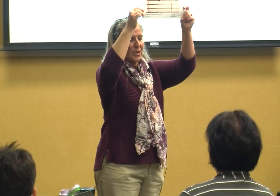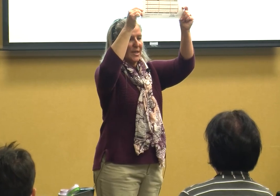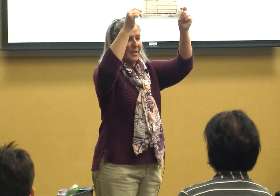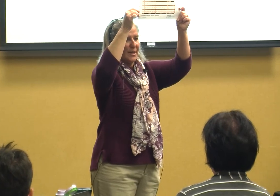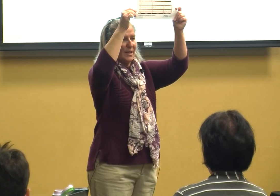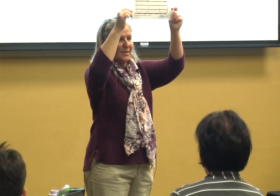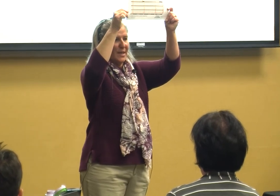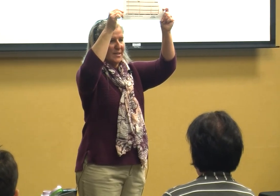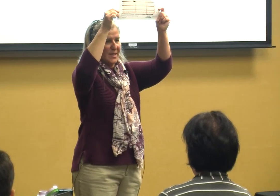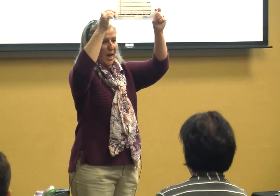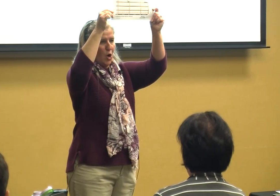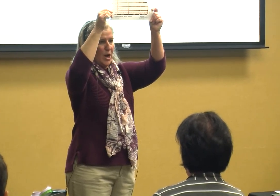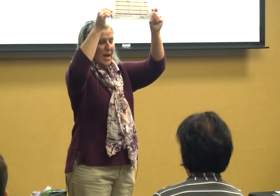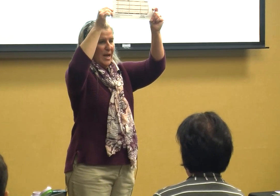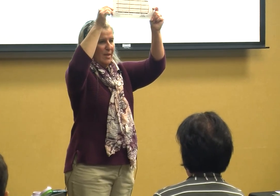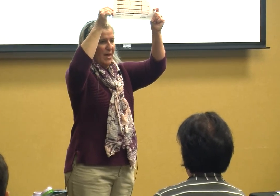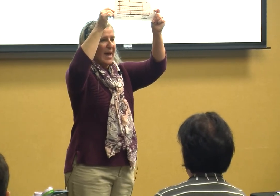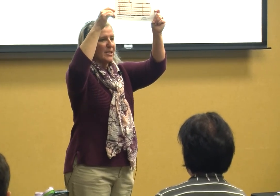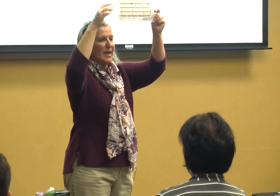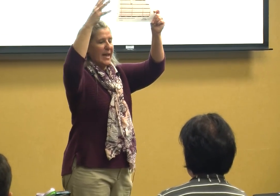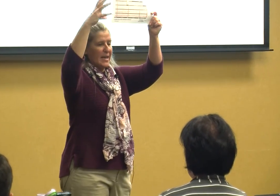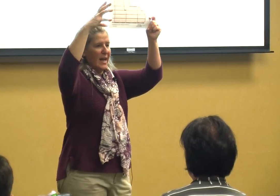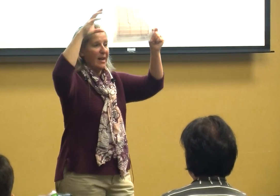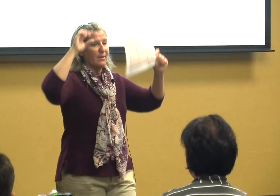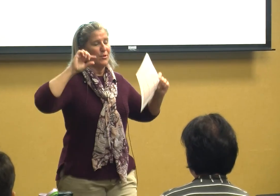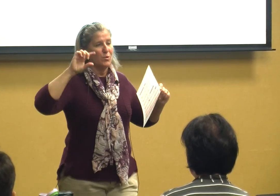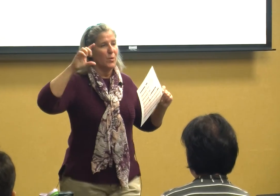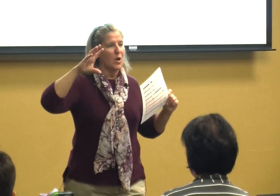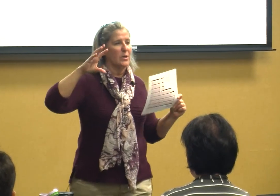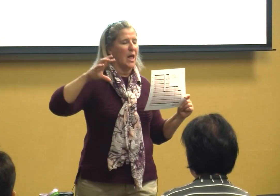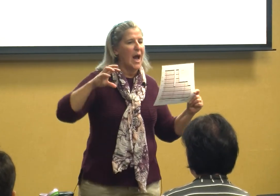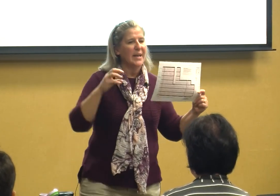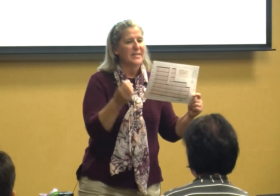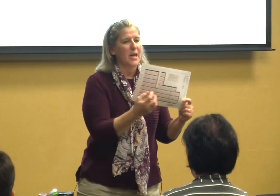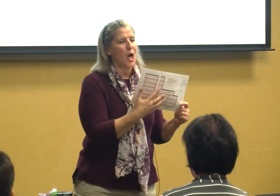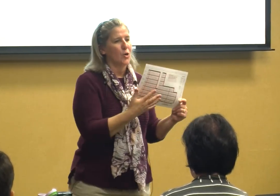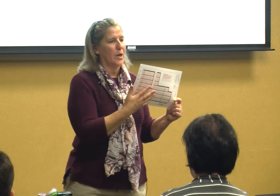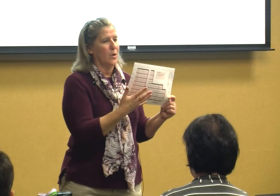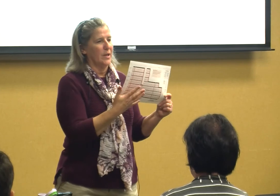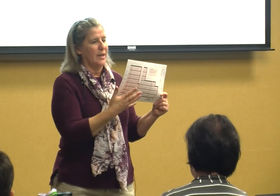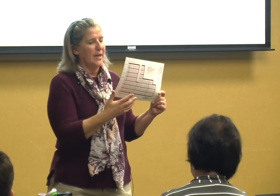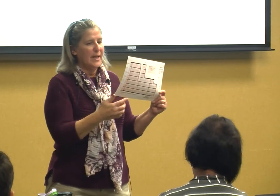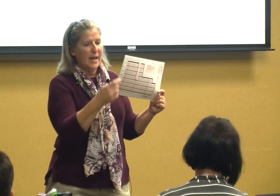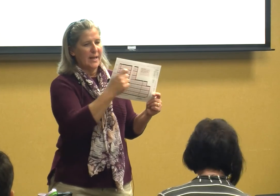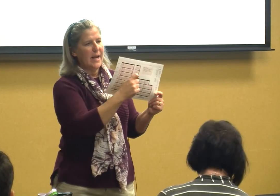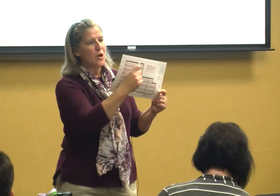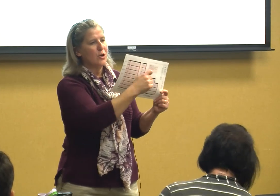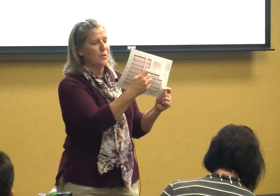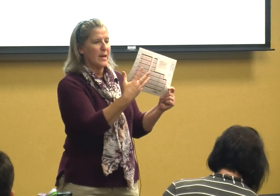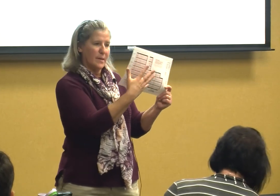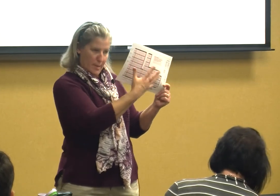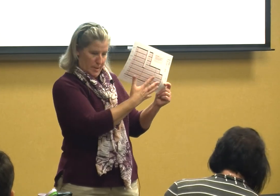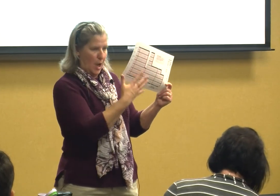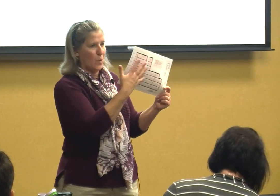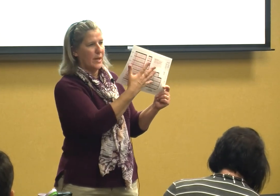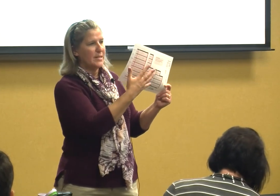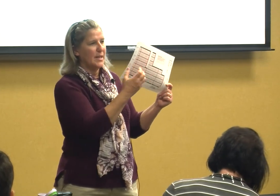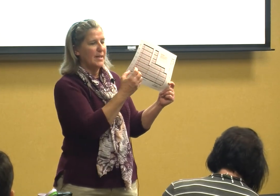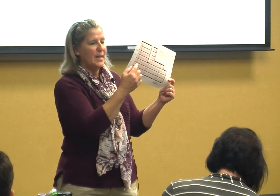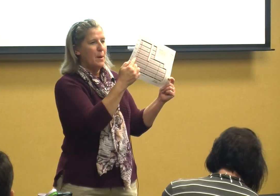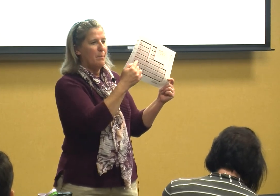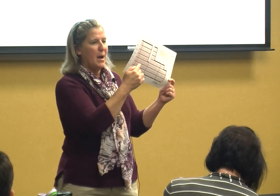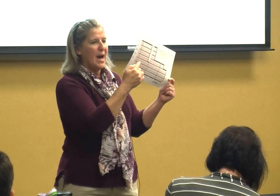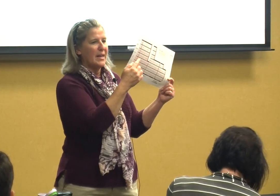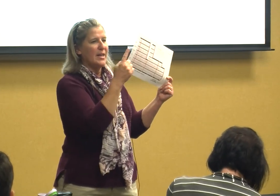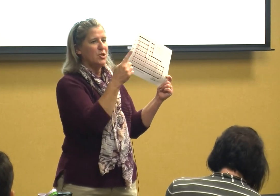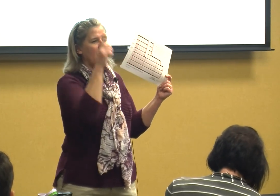that's there that it and if you do it online it's color coded and here you can code it but it shows